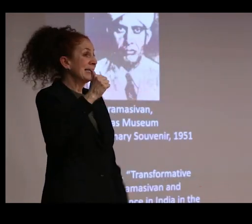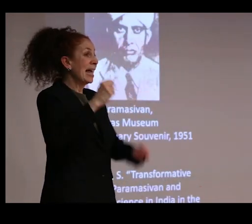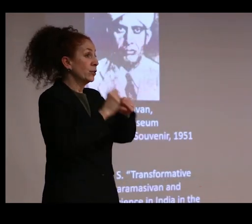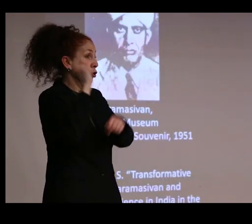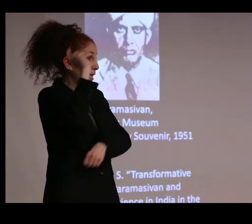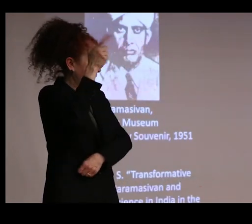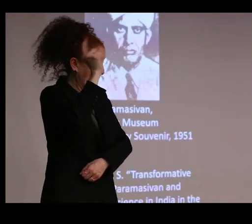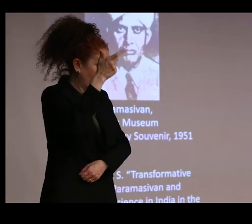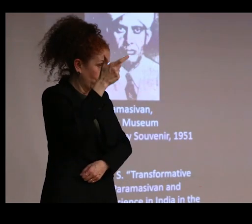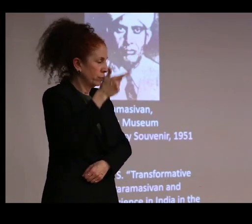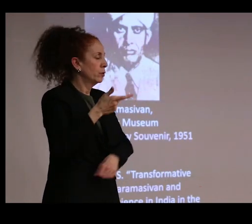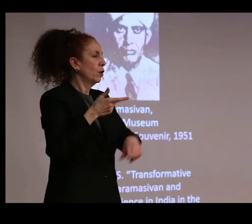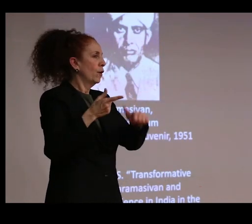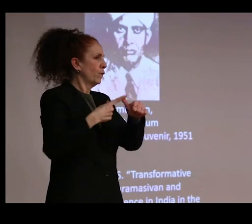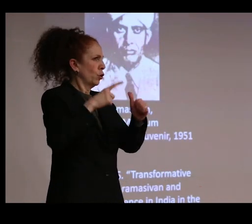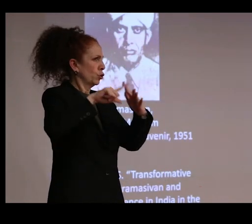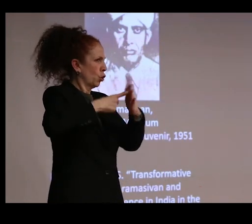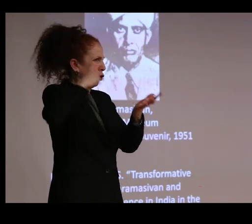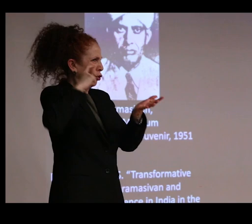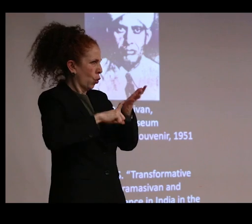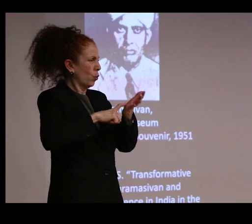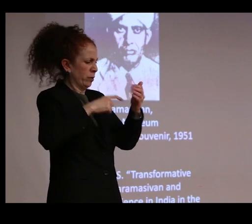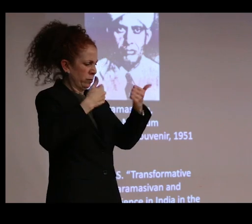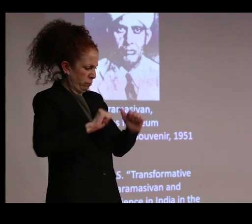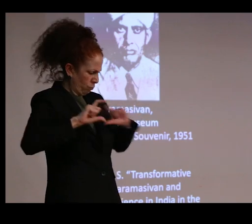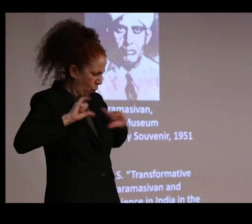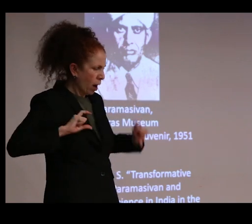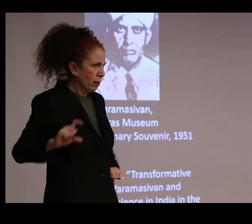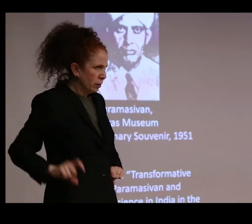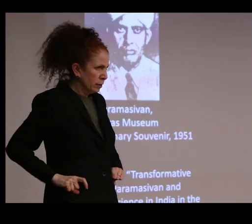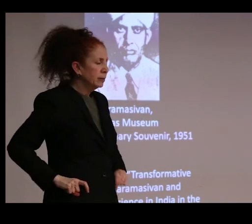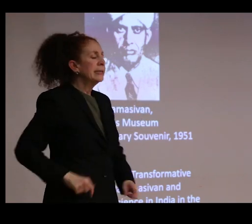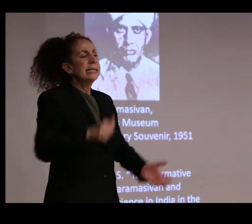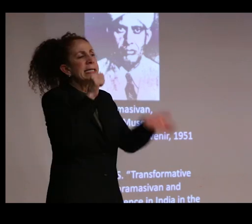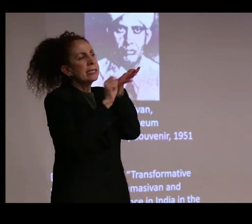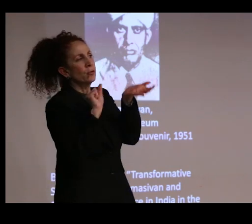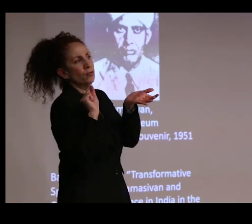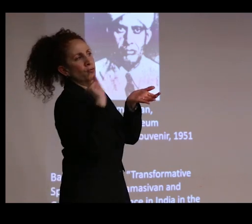started noticing signs of bronze disease on objects, he wrote to inform the Madras government